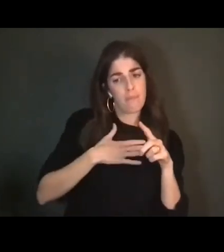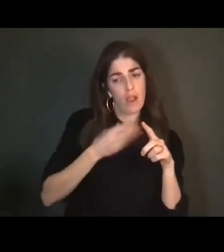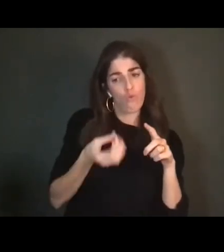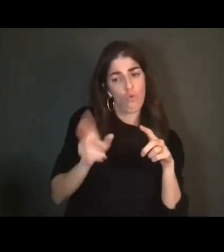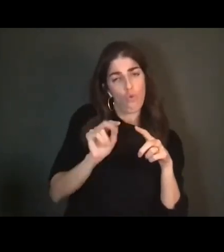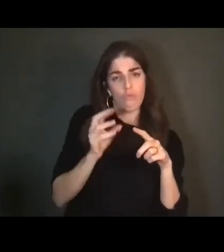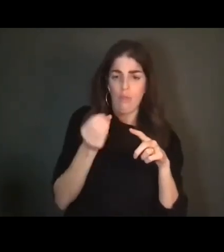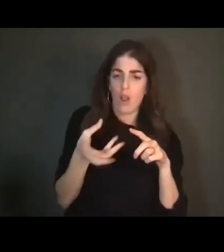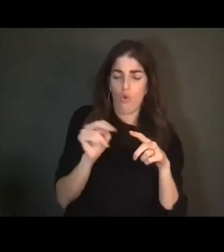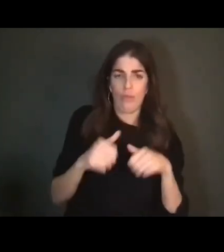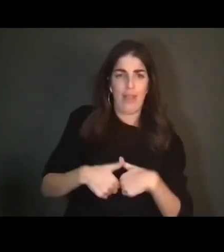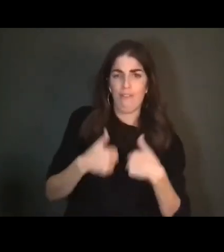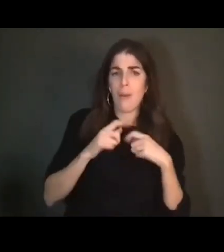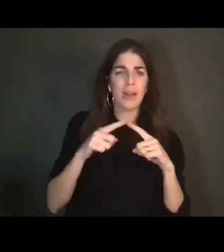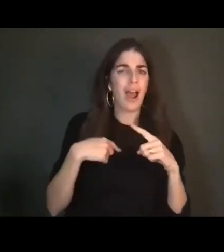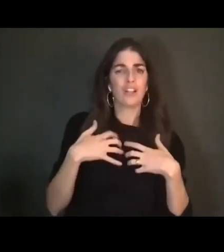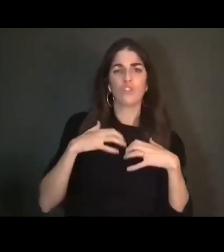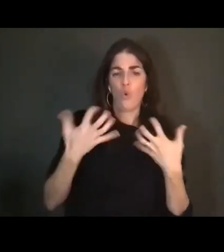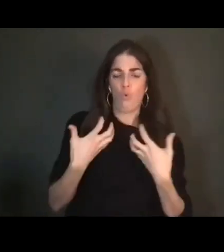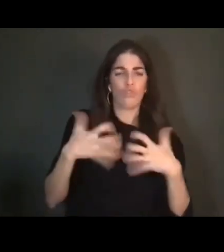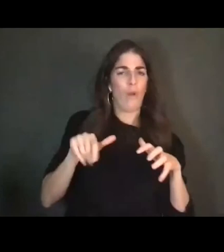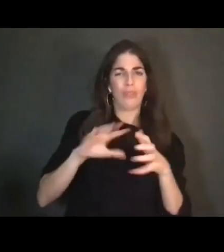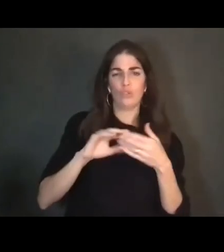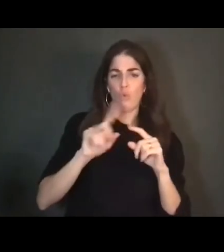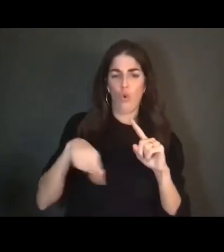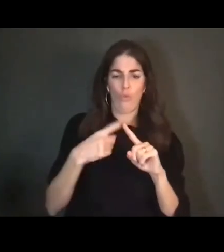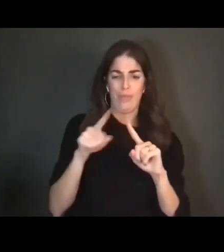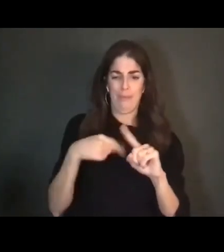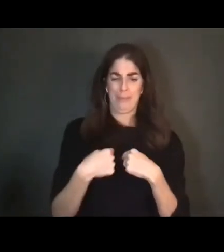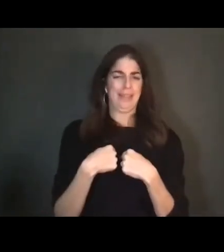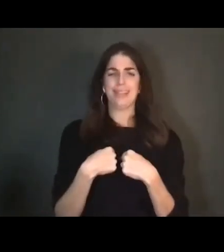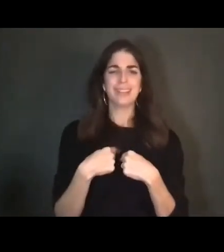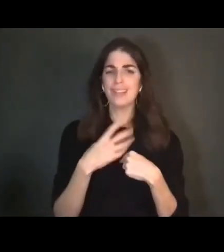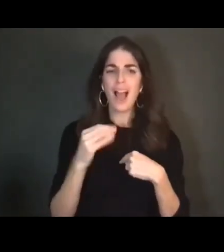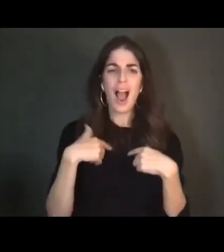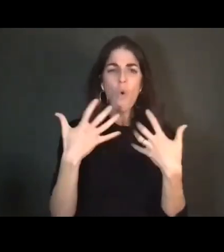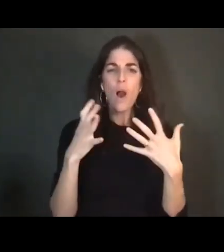is not singular, but rather brings to light the struggles and the humor and the rich,